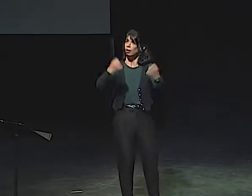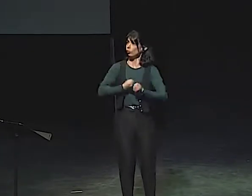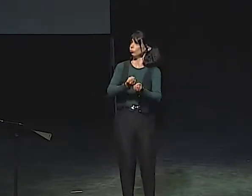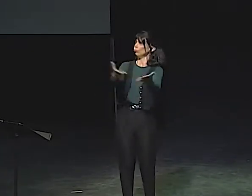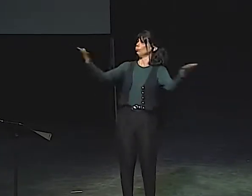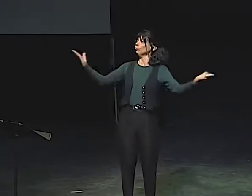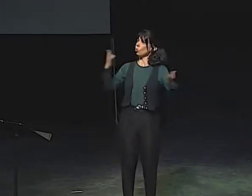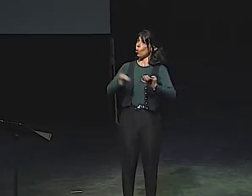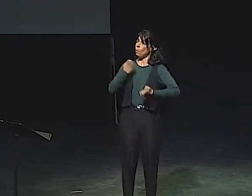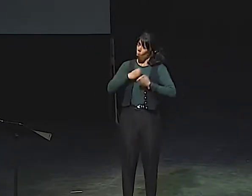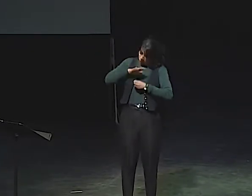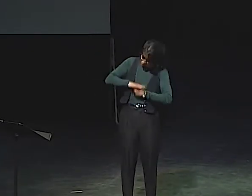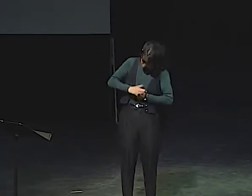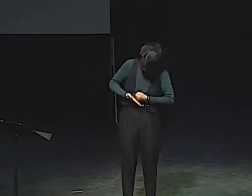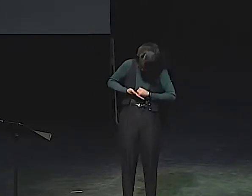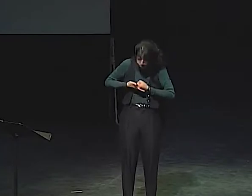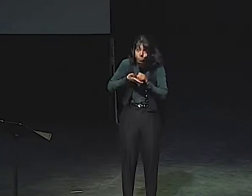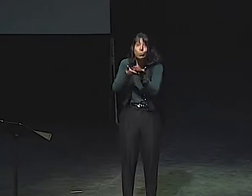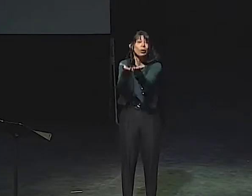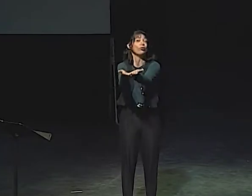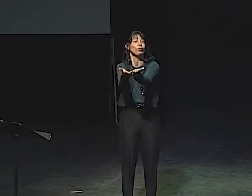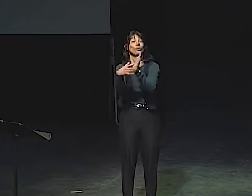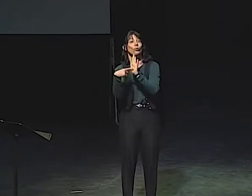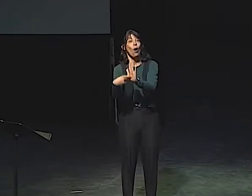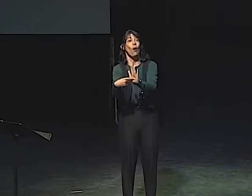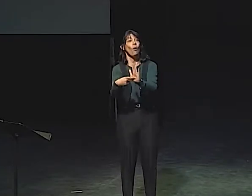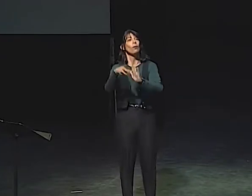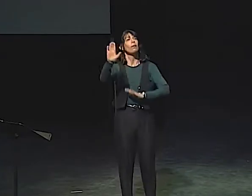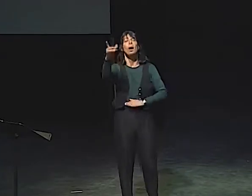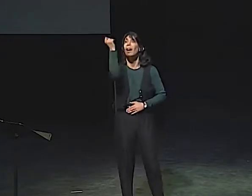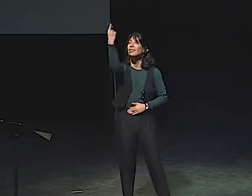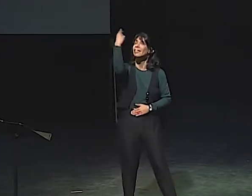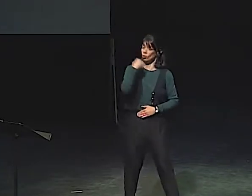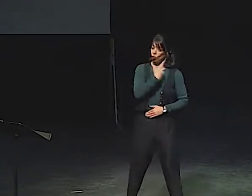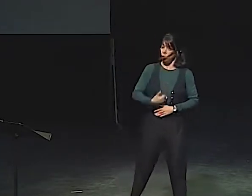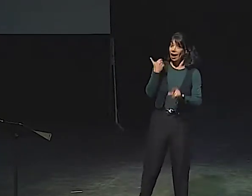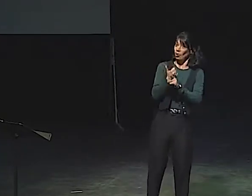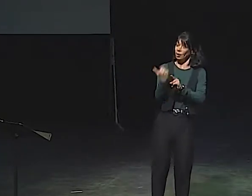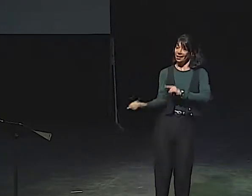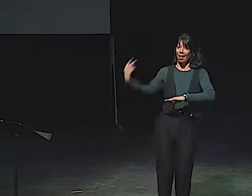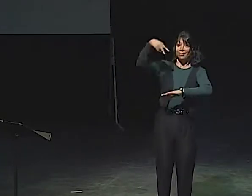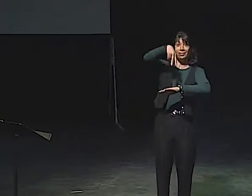SO THIS IS THE FIRST TIME WITH AN AUDIENCE TO EXPRESS THIS EMOTION.